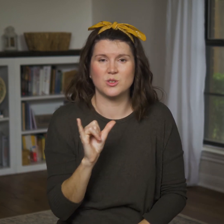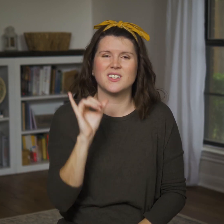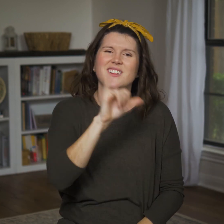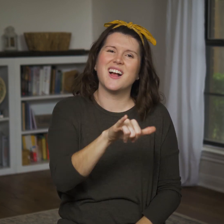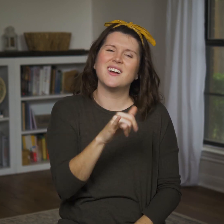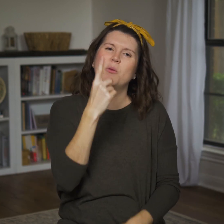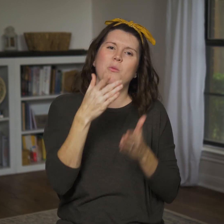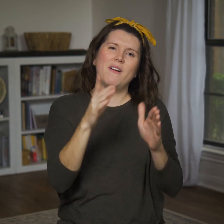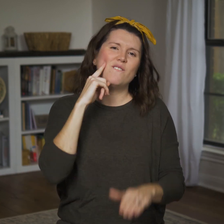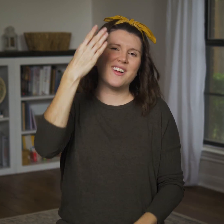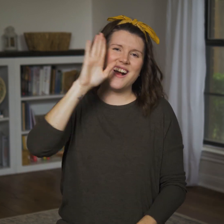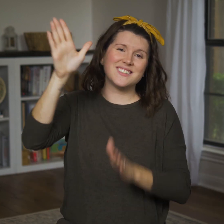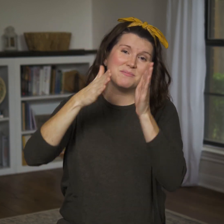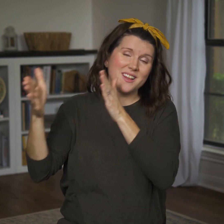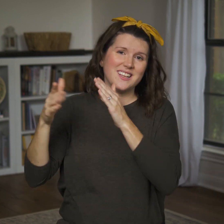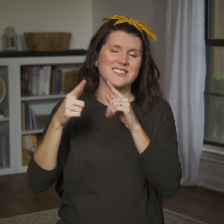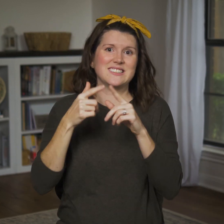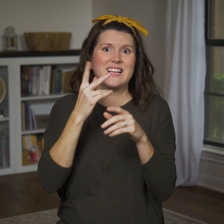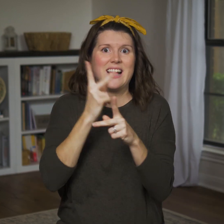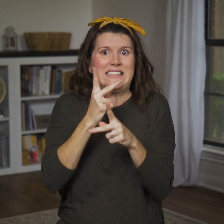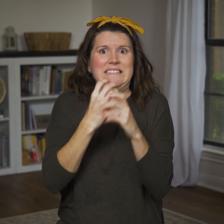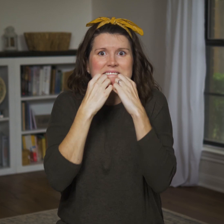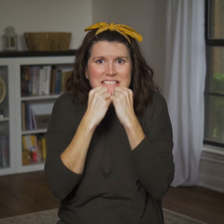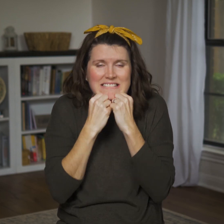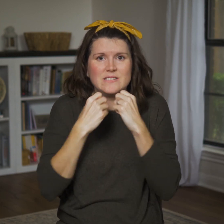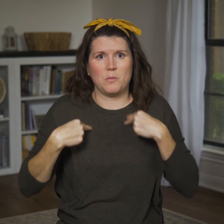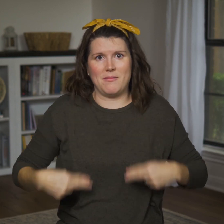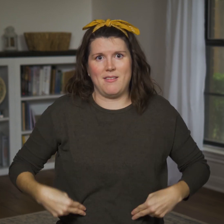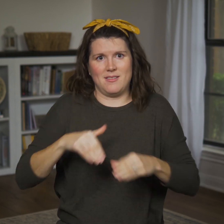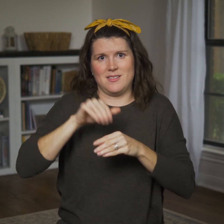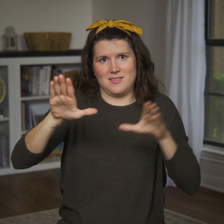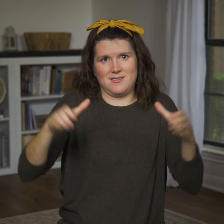and they’re a necessary step in God’s plan to restore humanity